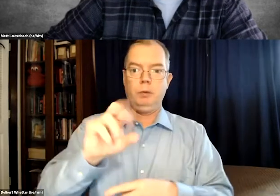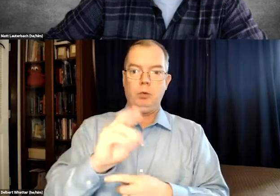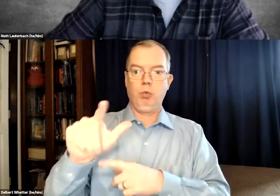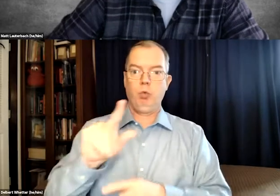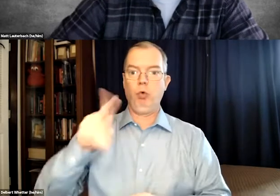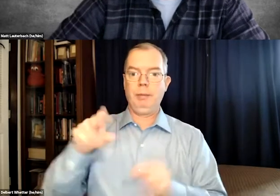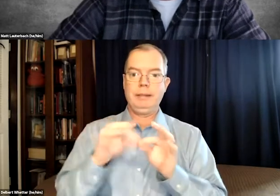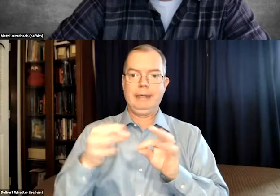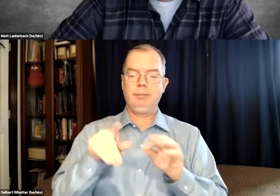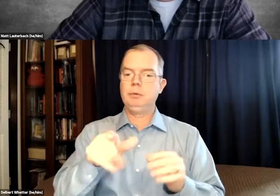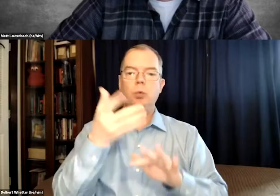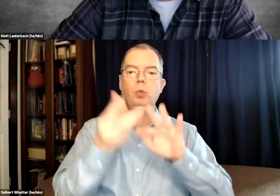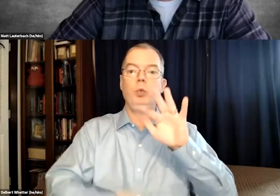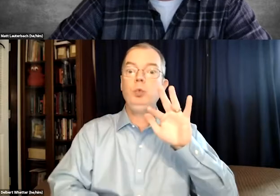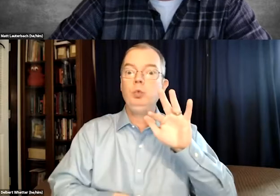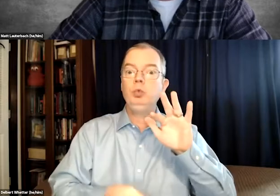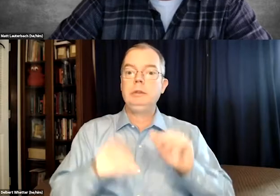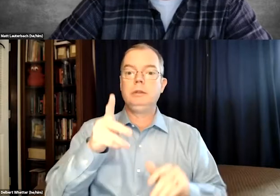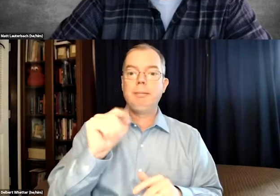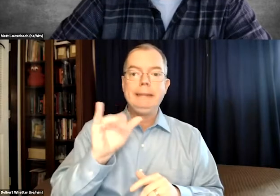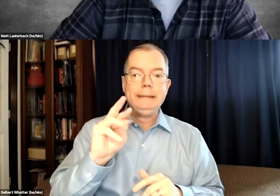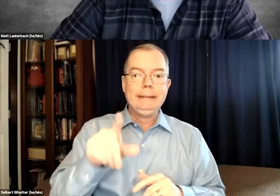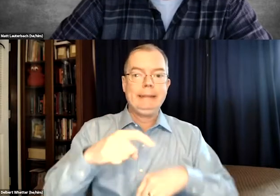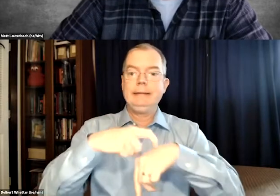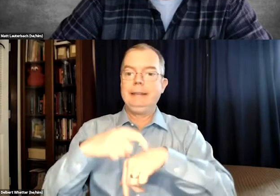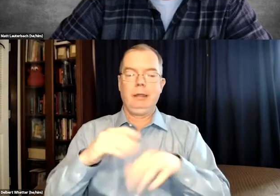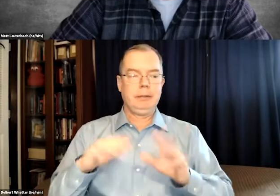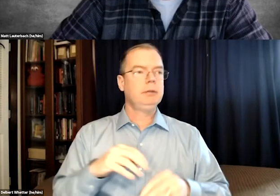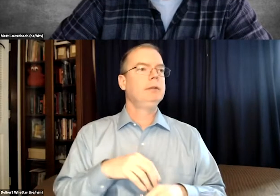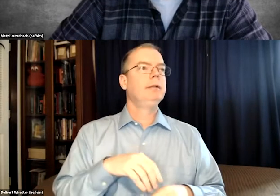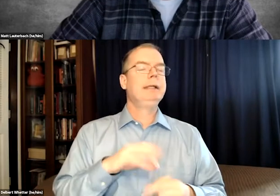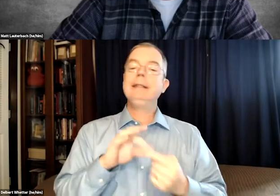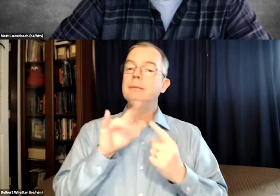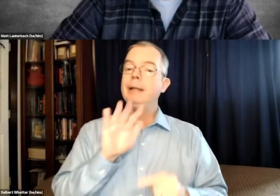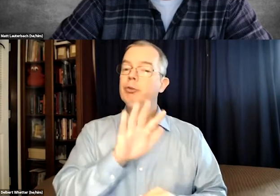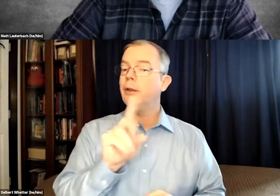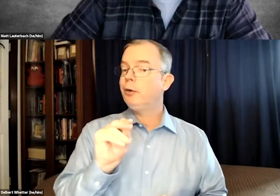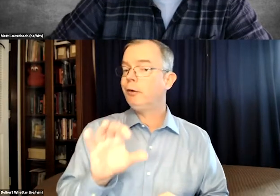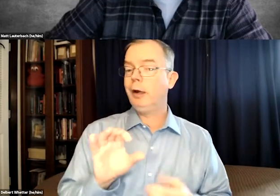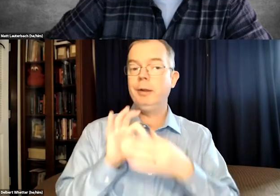of them use roll up captions and they lose the pacing and timing completely,